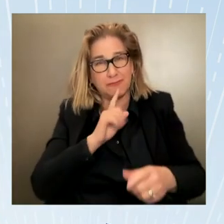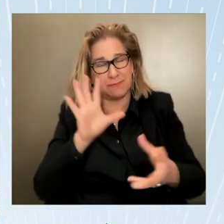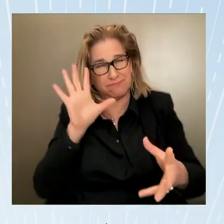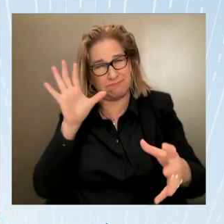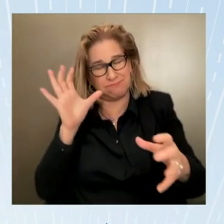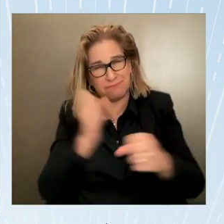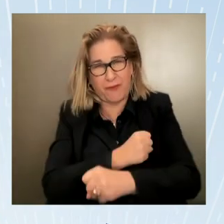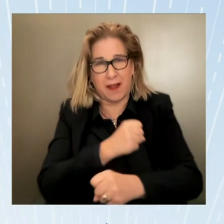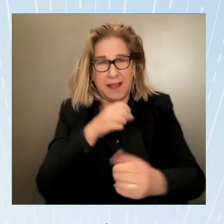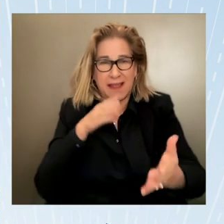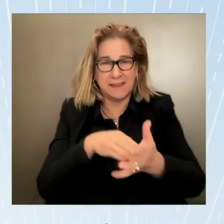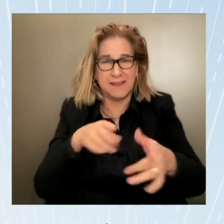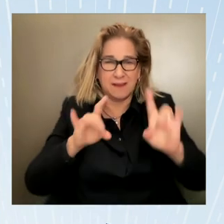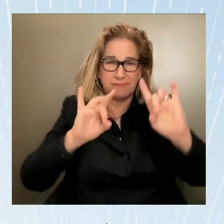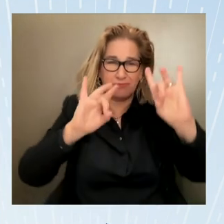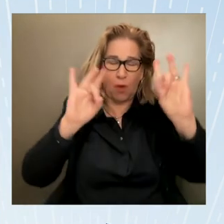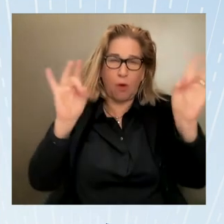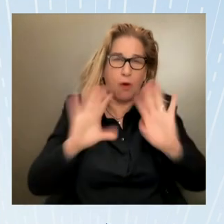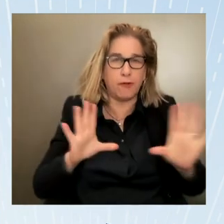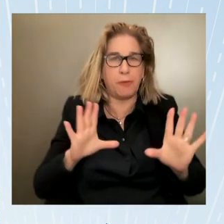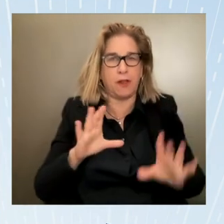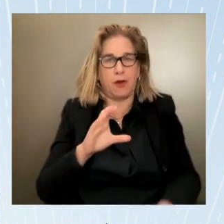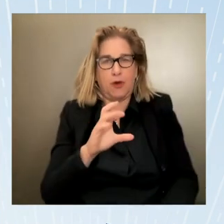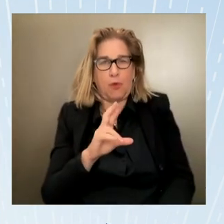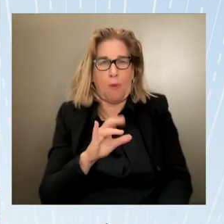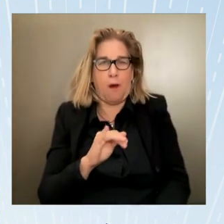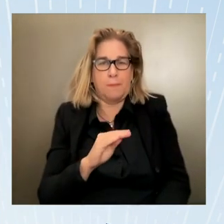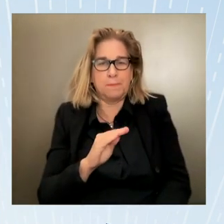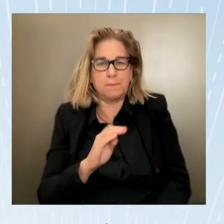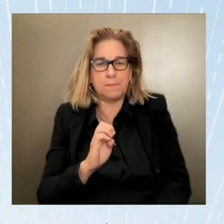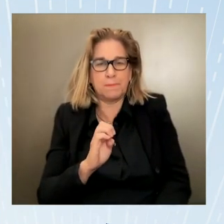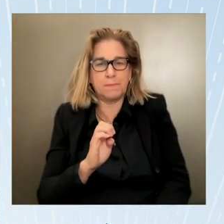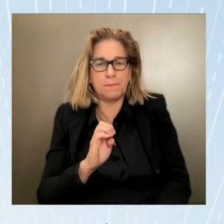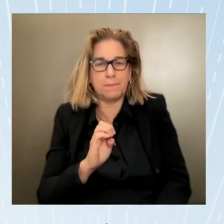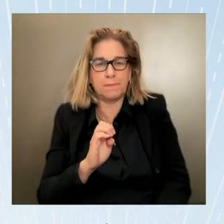in more detail over the past year and especially before we set out priorities for the months ahead